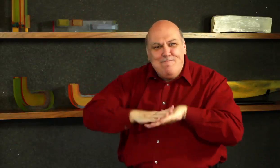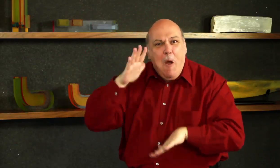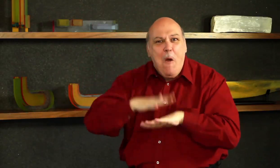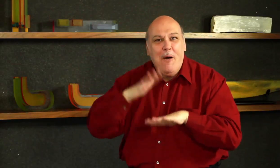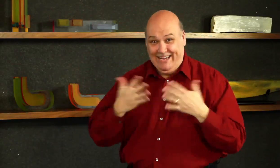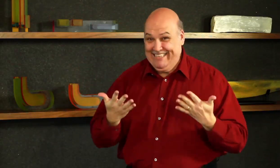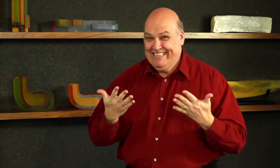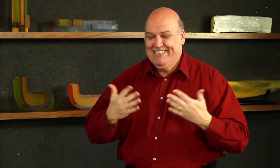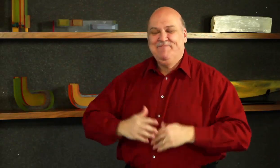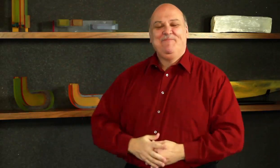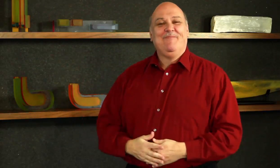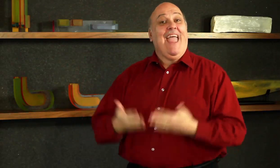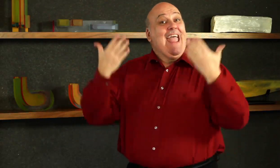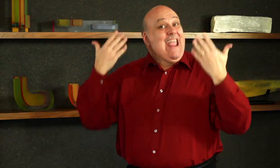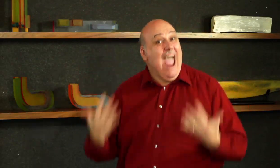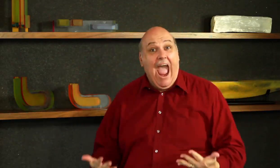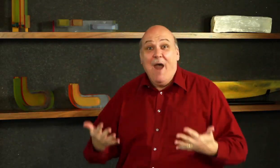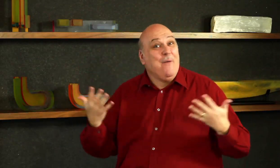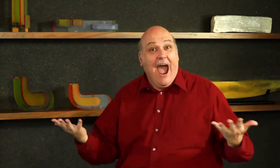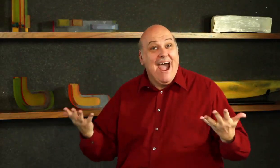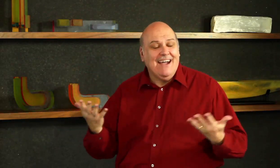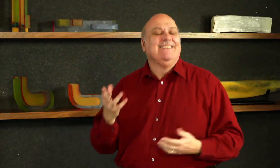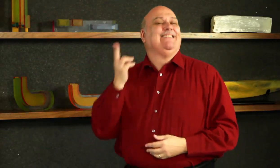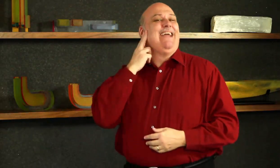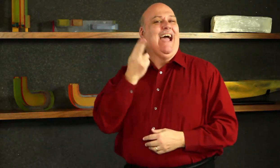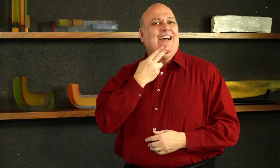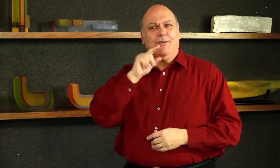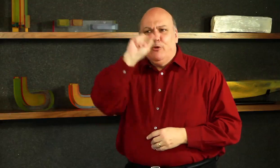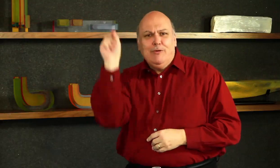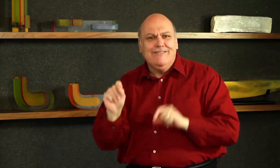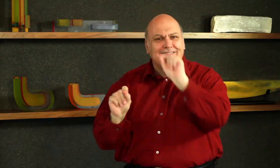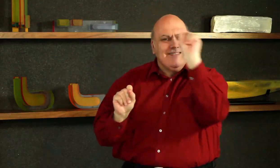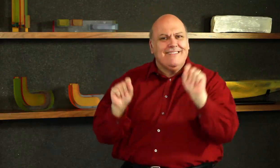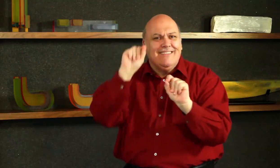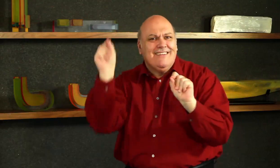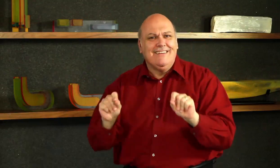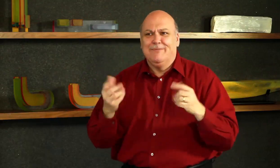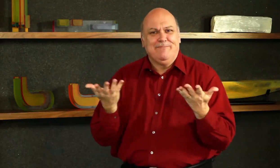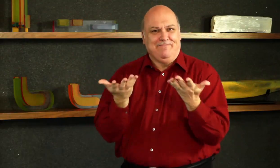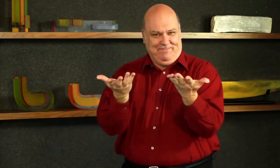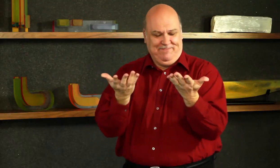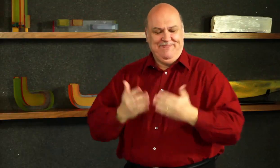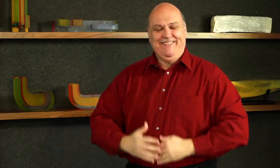report. I am now curious what’s new in Deaf Trivia? Let’s find out now!